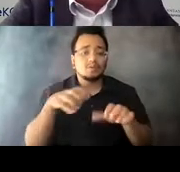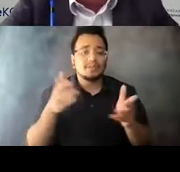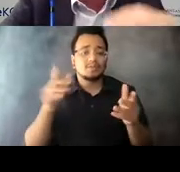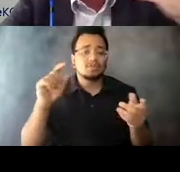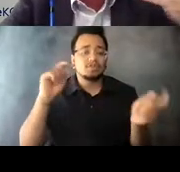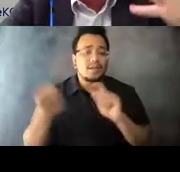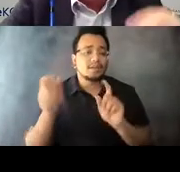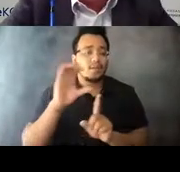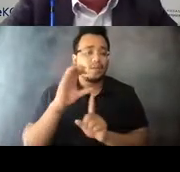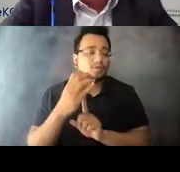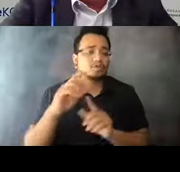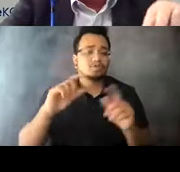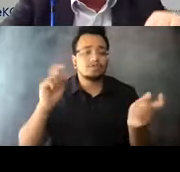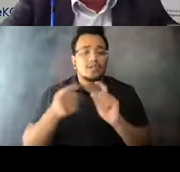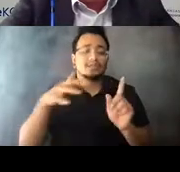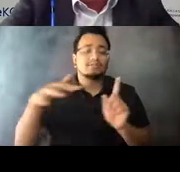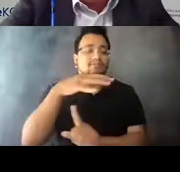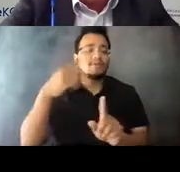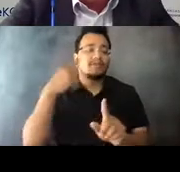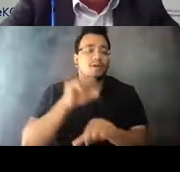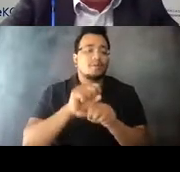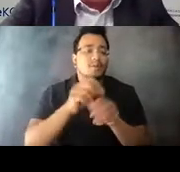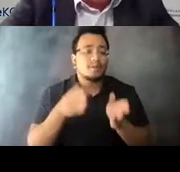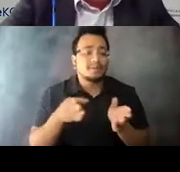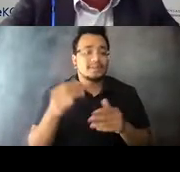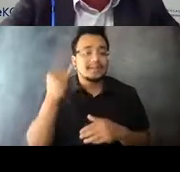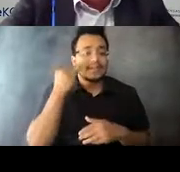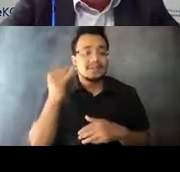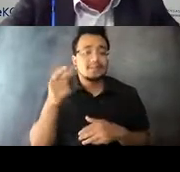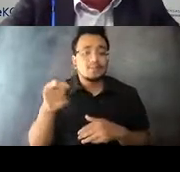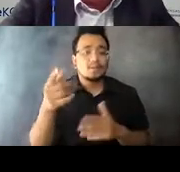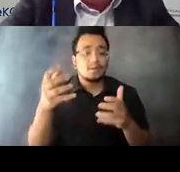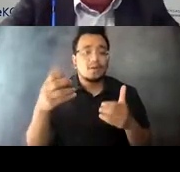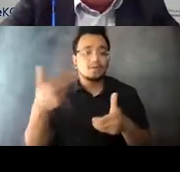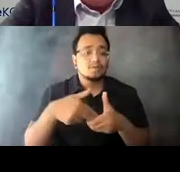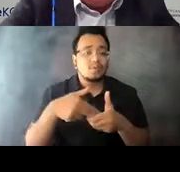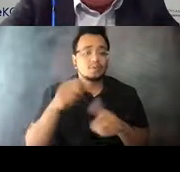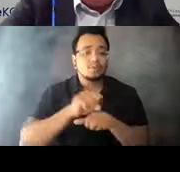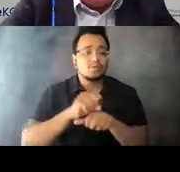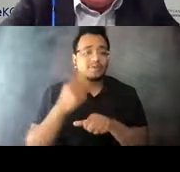15:03:43 Changing the culture of our employees a to go you know what? 15:03:47 If you want to come here and just make a paycheck, there's probably another place for you.